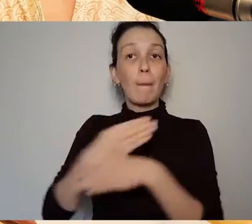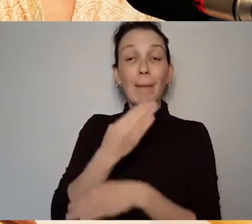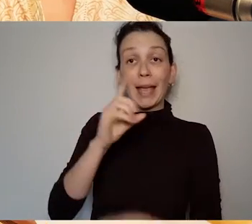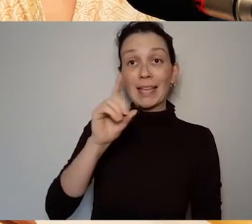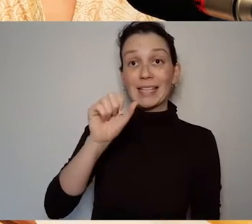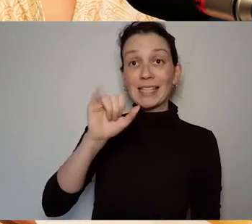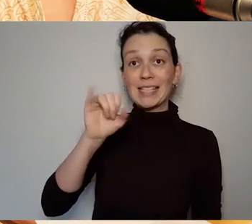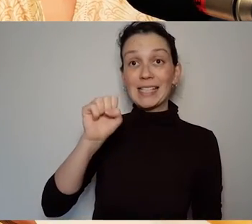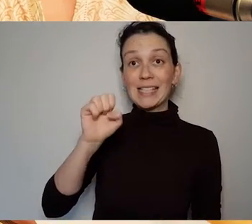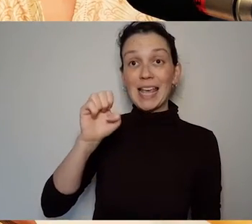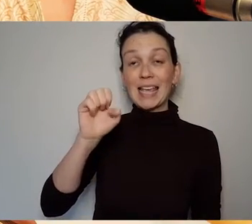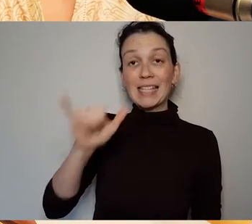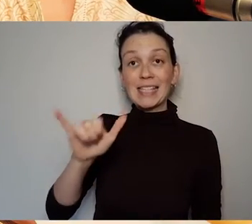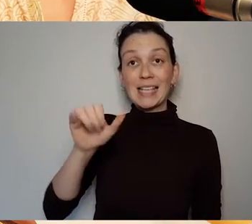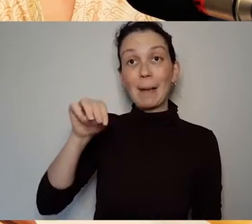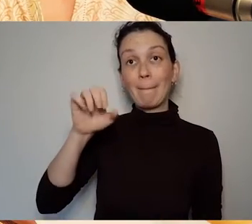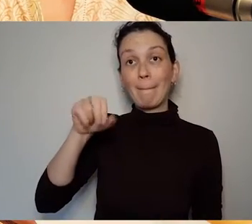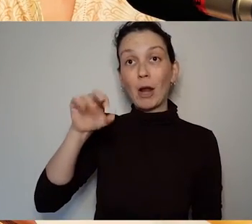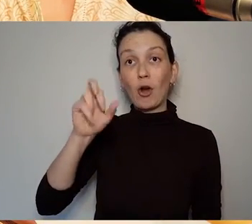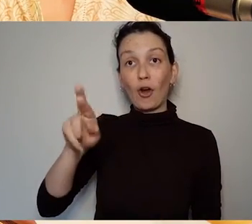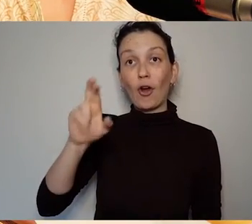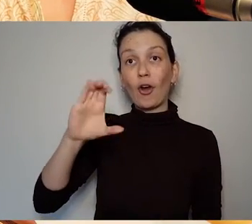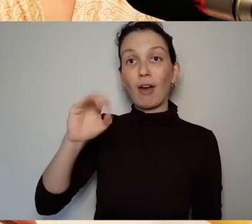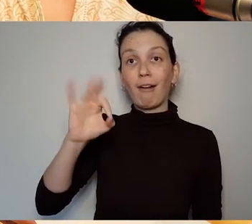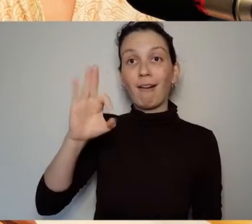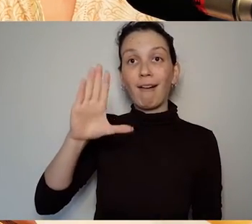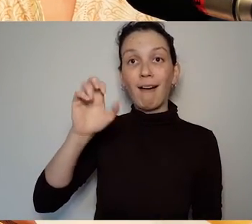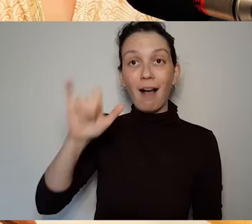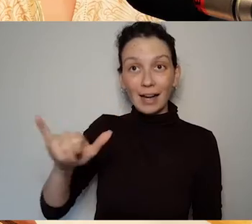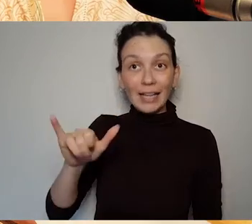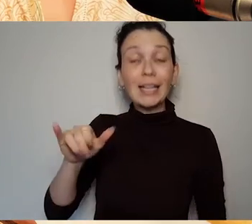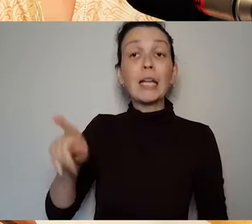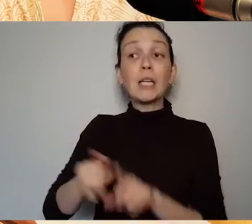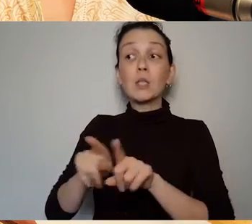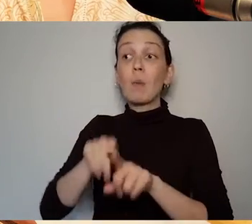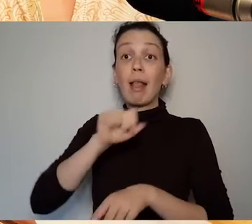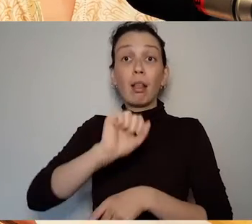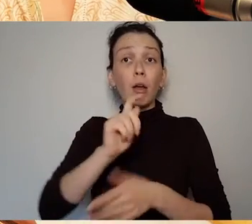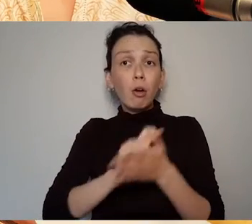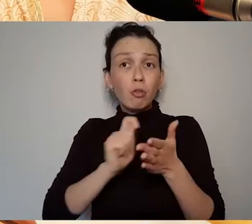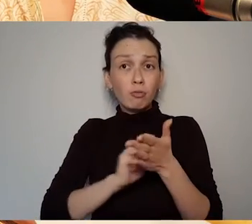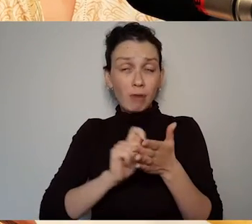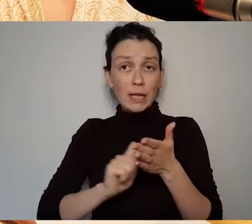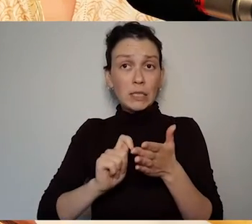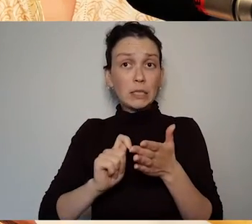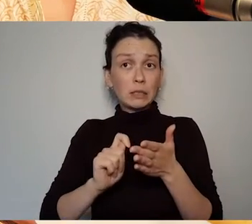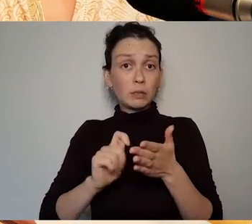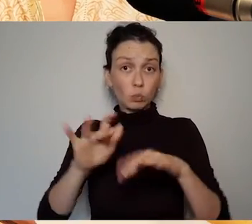Her work was also produced, Deevy's work was also produced in the experimental Peacock Theatre